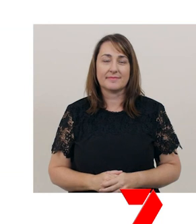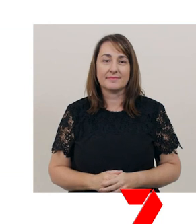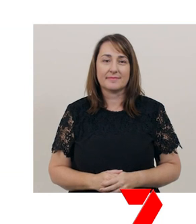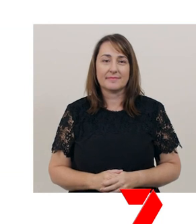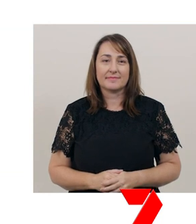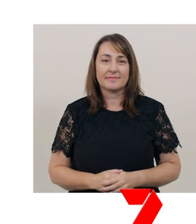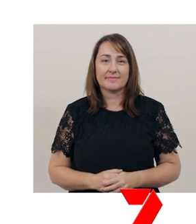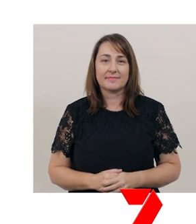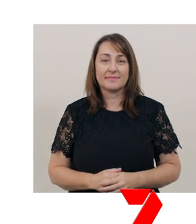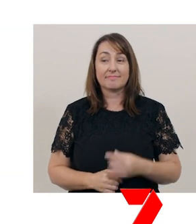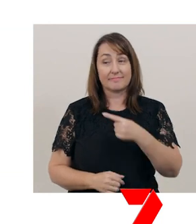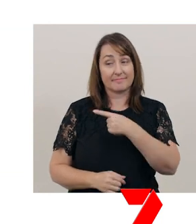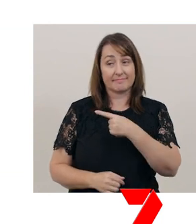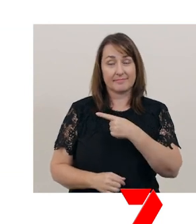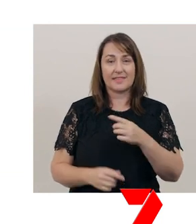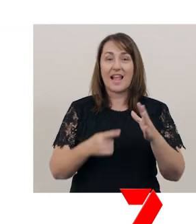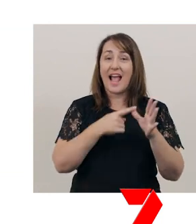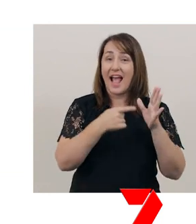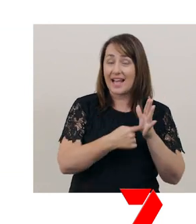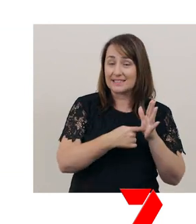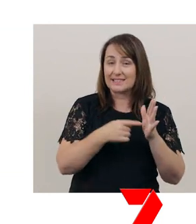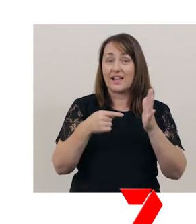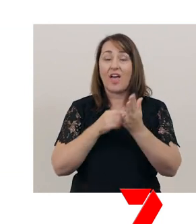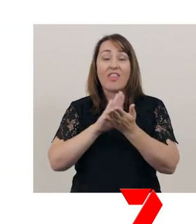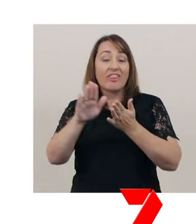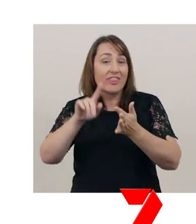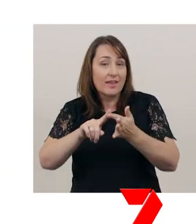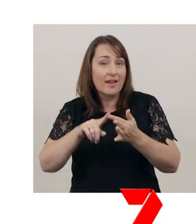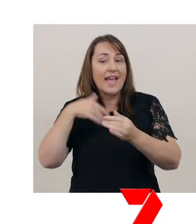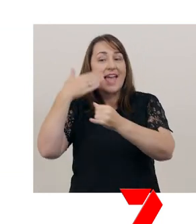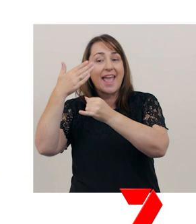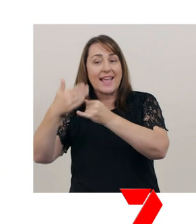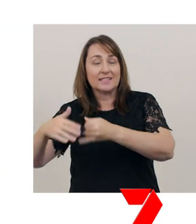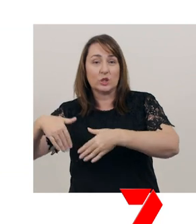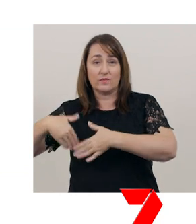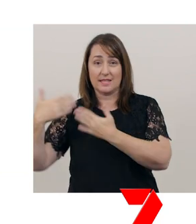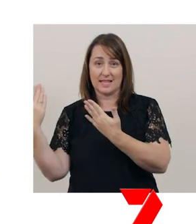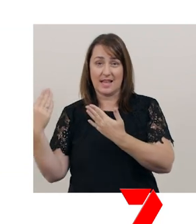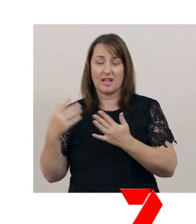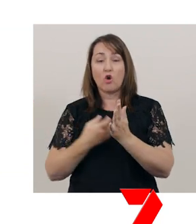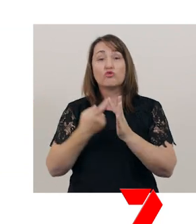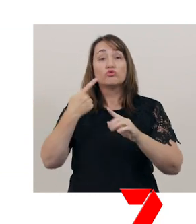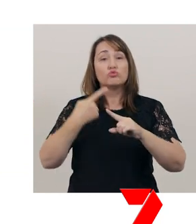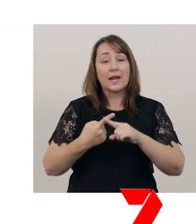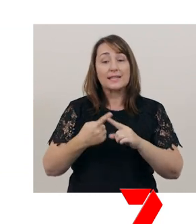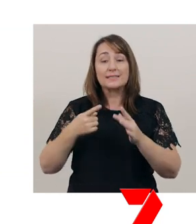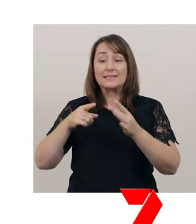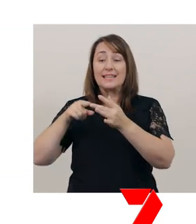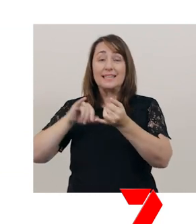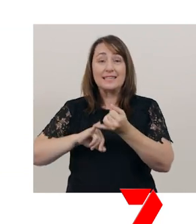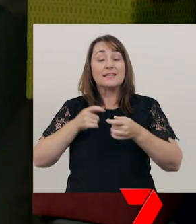‘At the end of the day, Rex is fed and put to bed’.